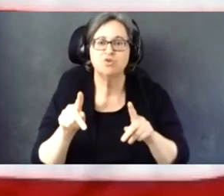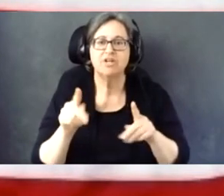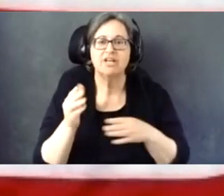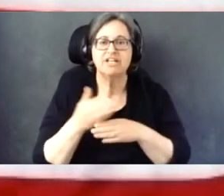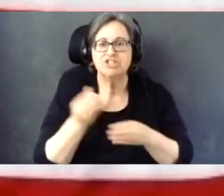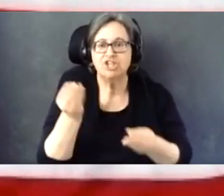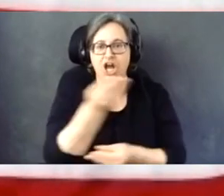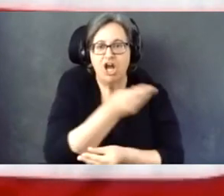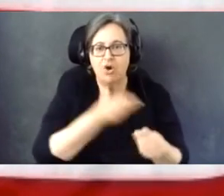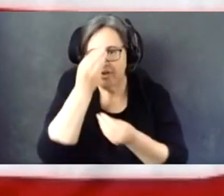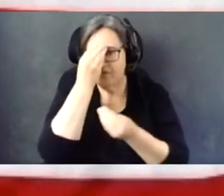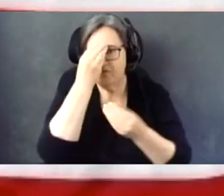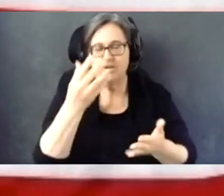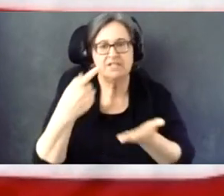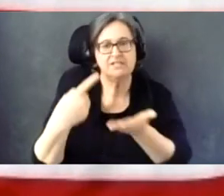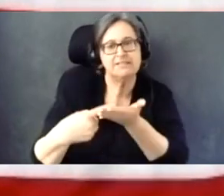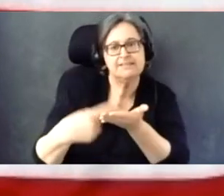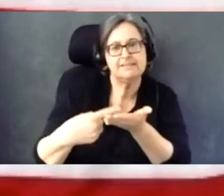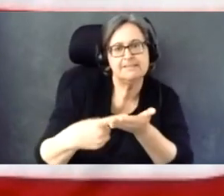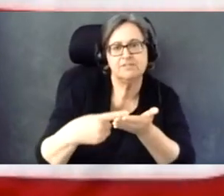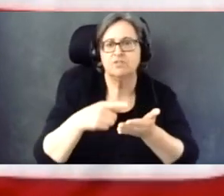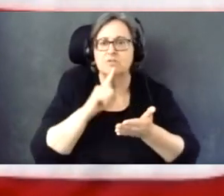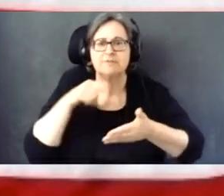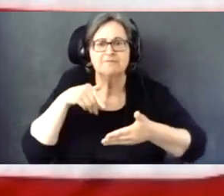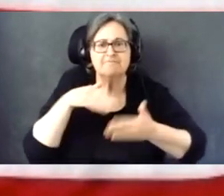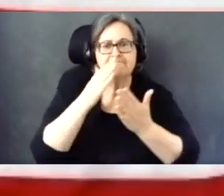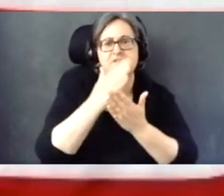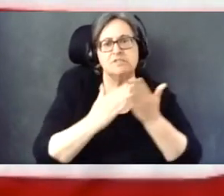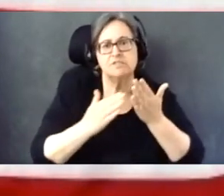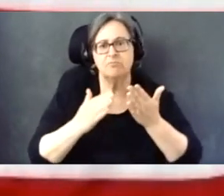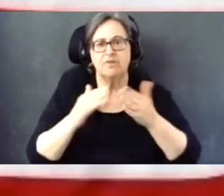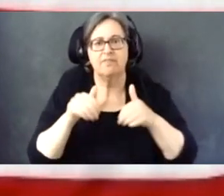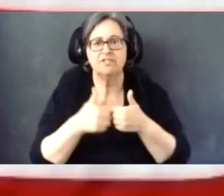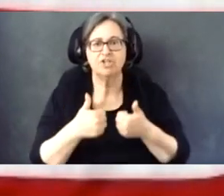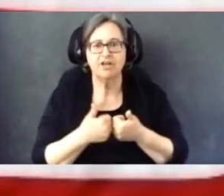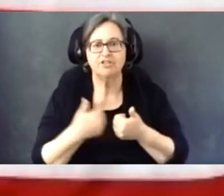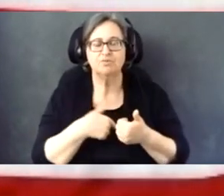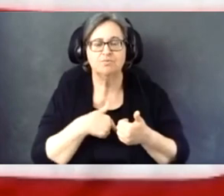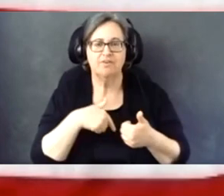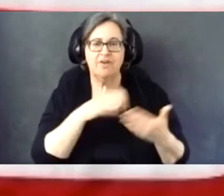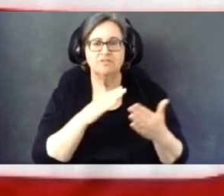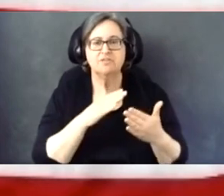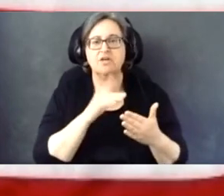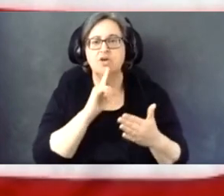each other, tackle some of the challenges that we face, and empower the millions of